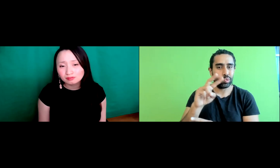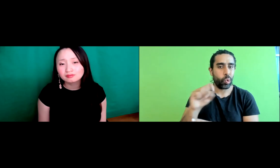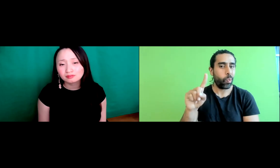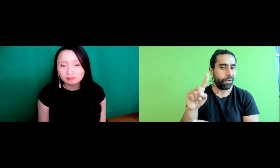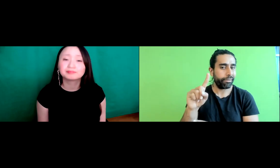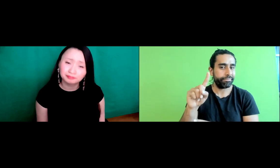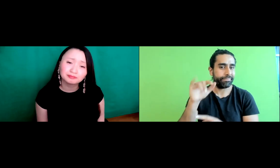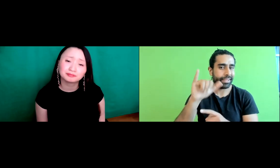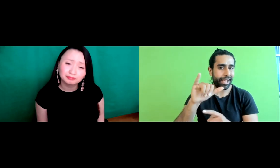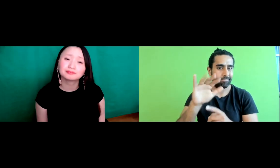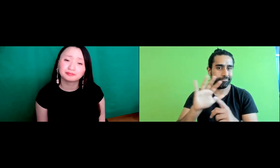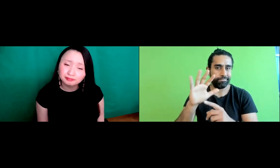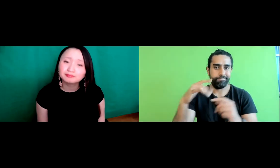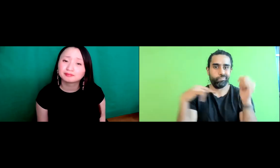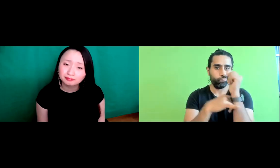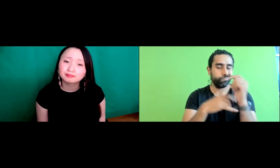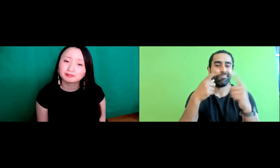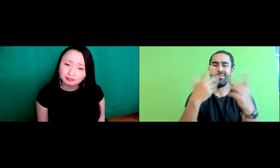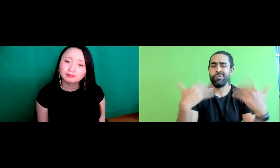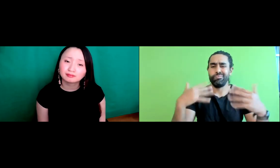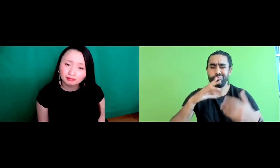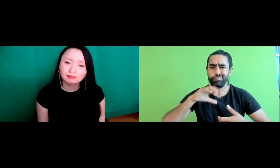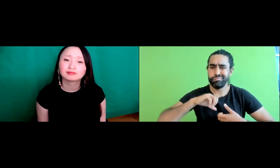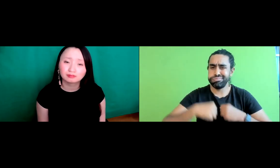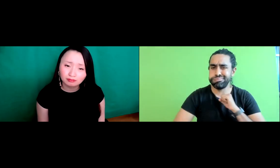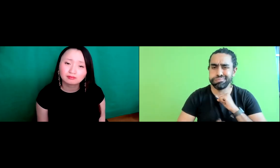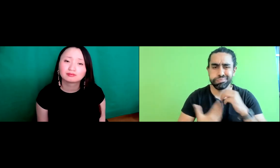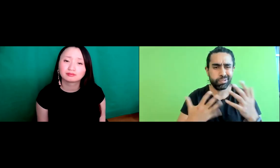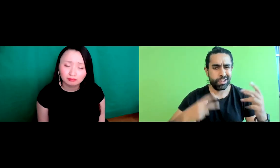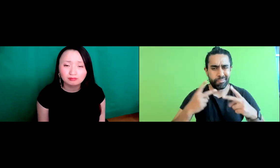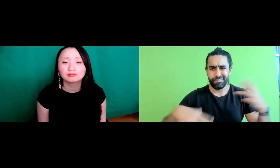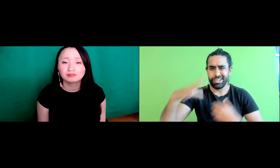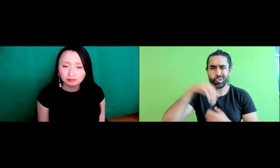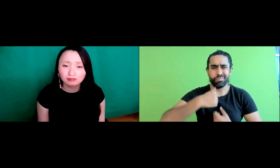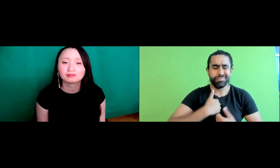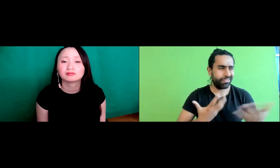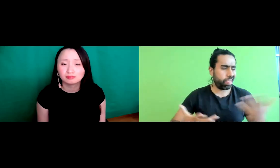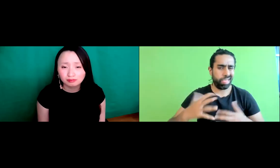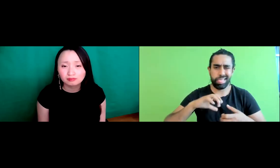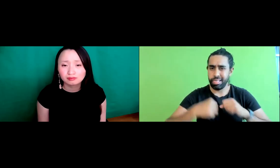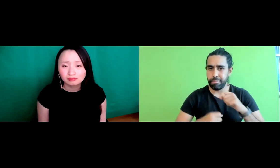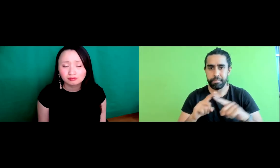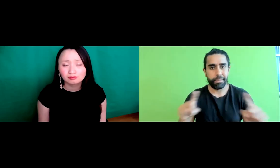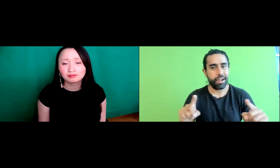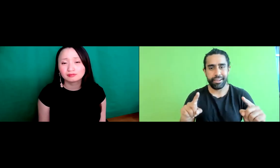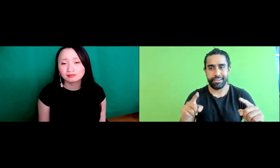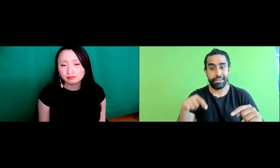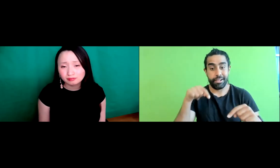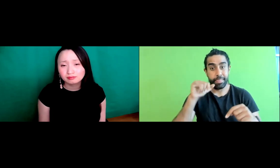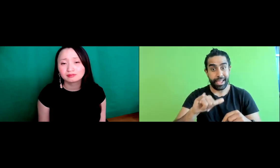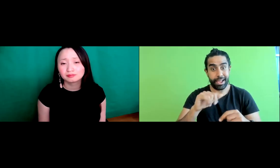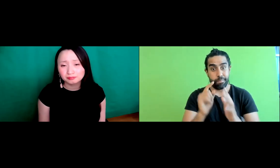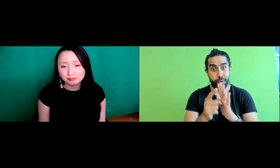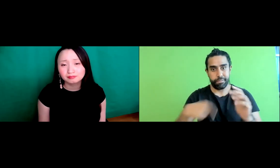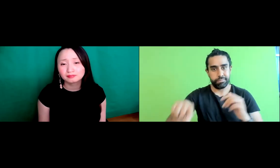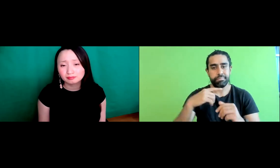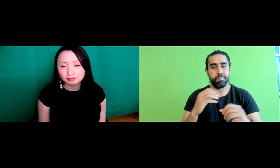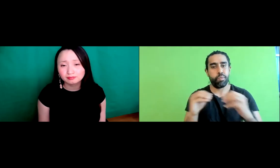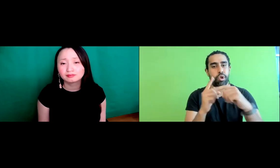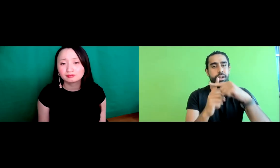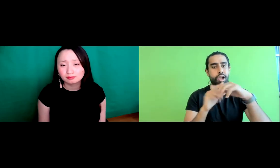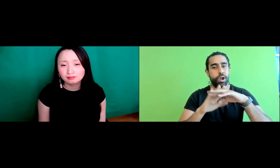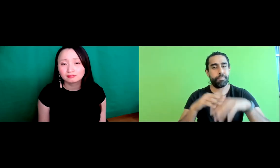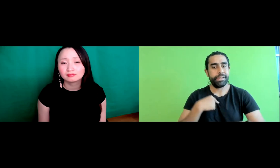If we look back to September 11 2001 when the Twin Towers fell. Everyone was grieving,